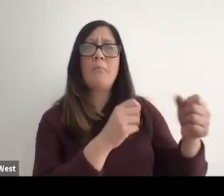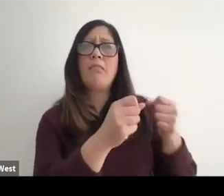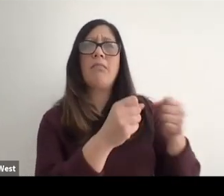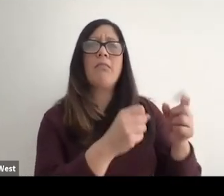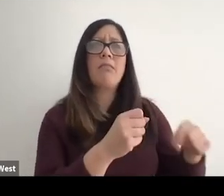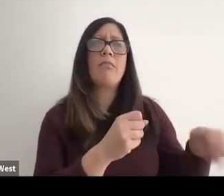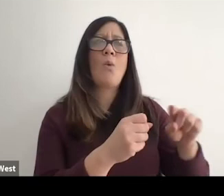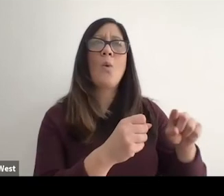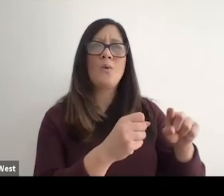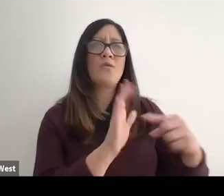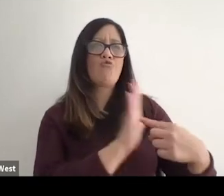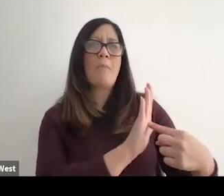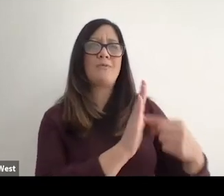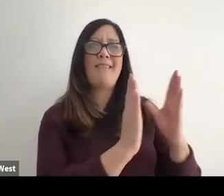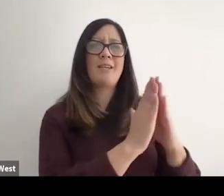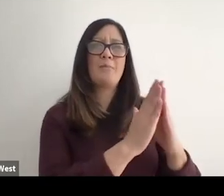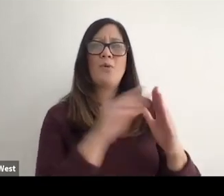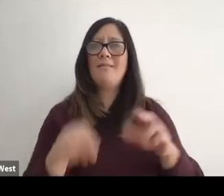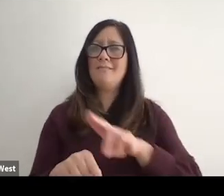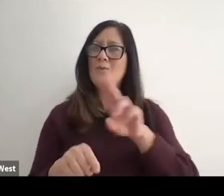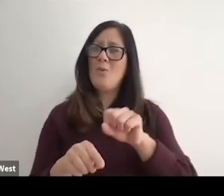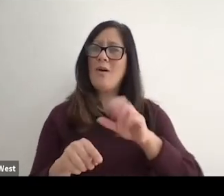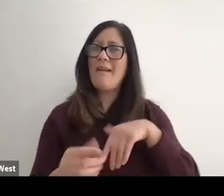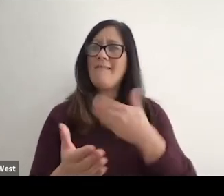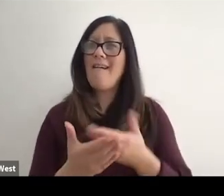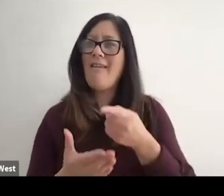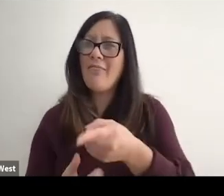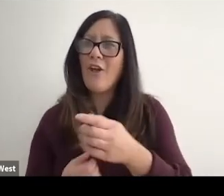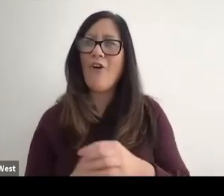Paralympic athletes or people disabilities to actually have a more real authentic conversation.